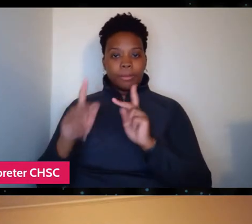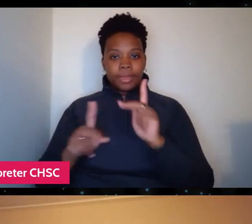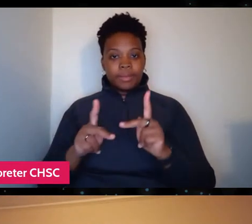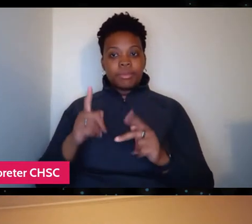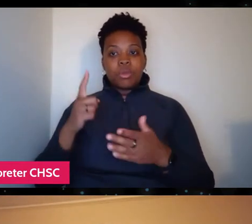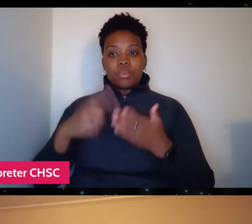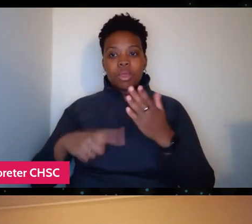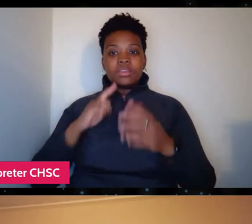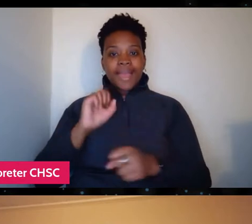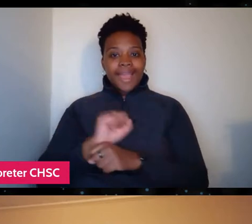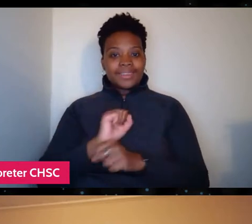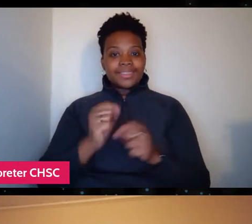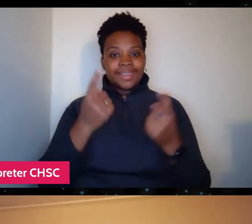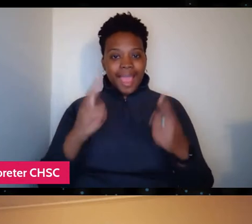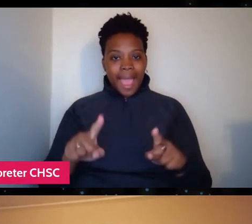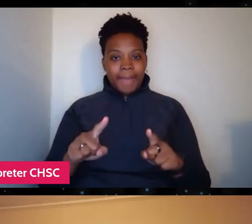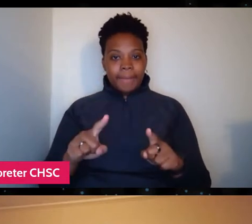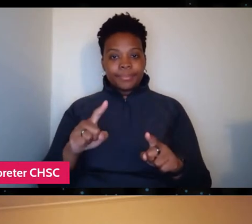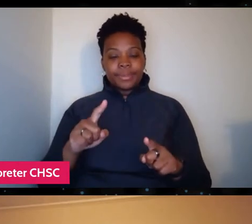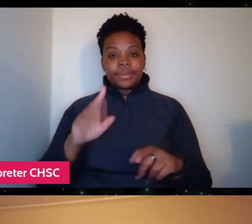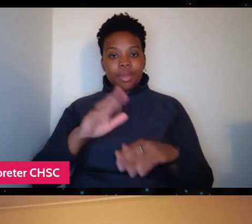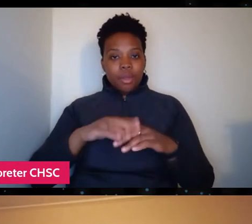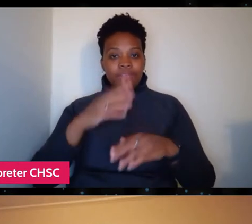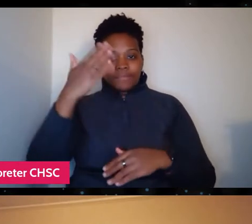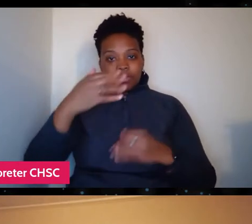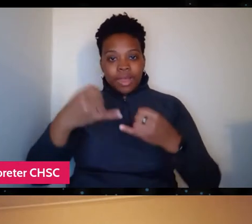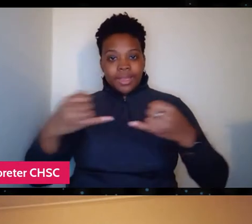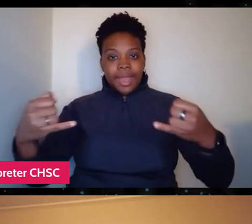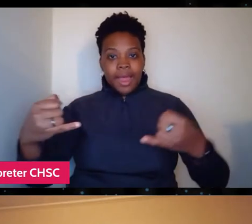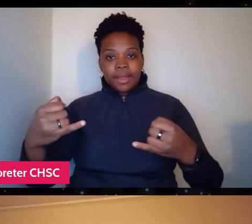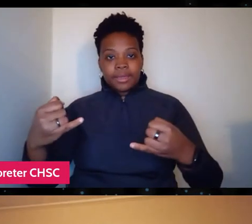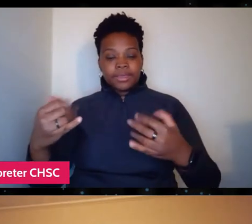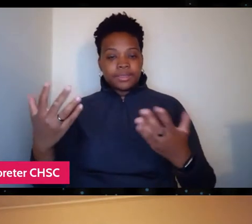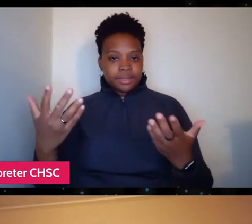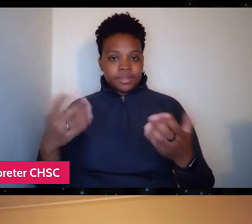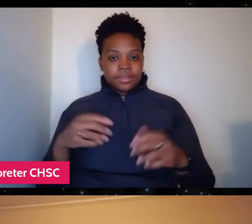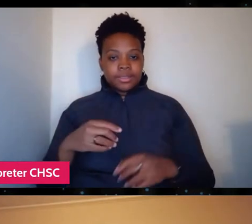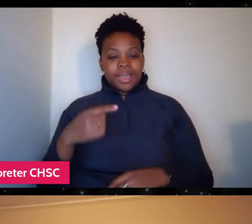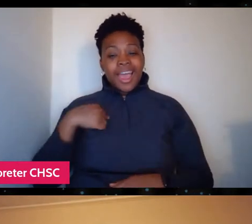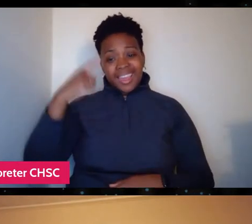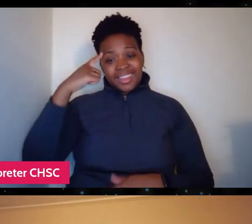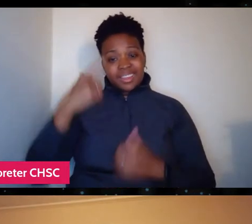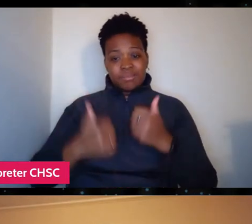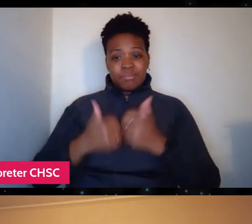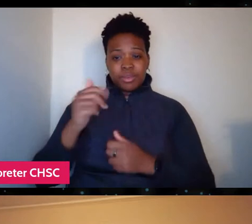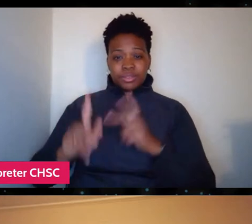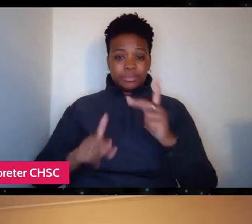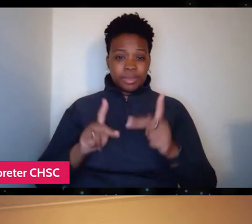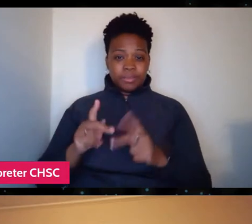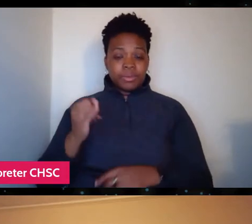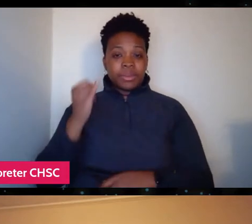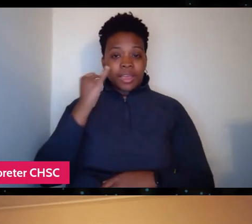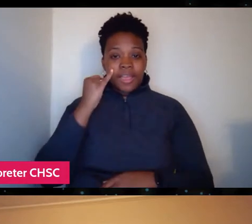on the front lines. And I think most people, if they go to a RAM clinic